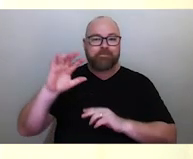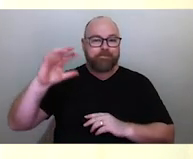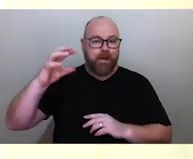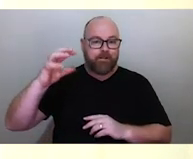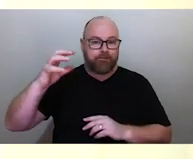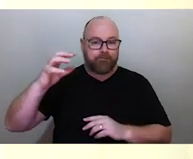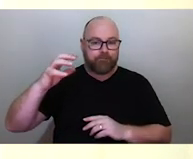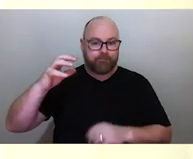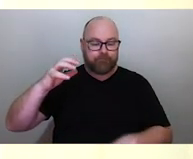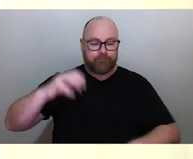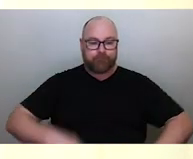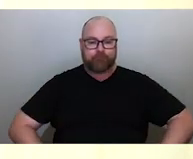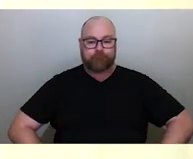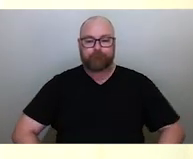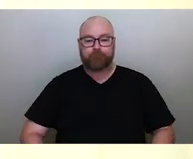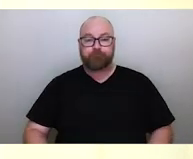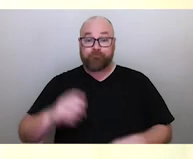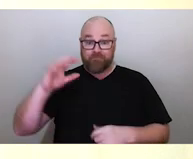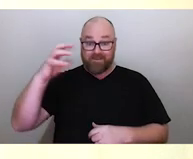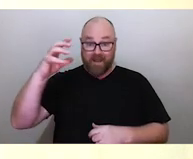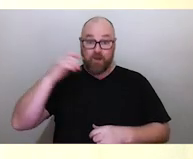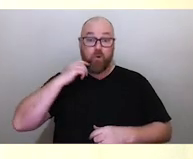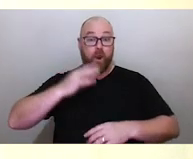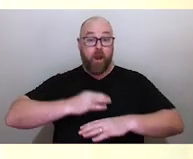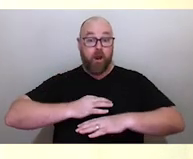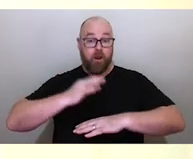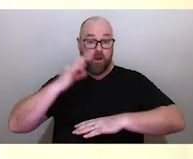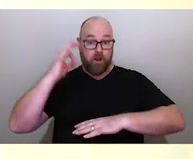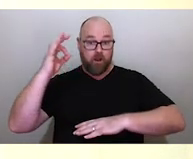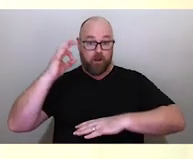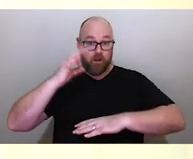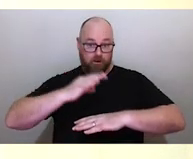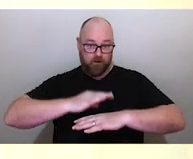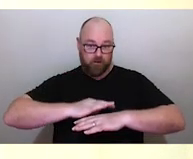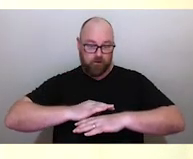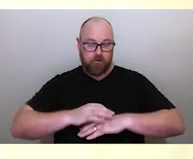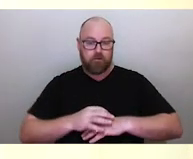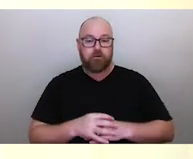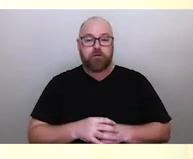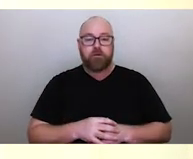the position of the sun when it rises and sets on the horizon at dusk or dawn,